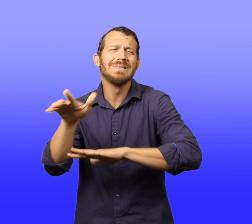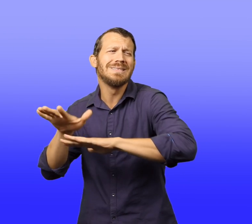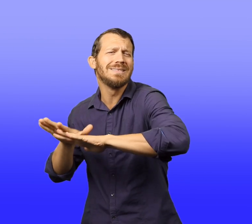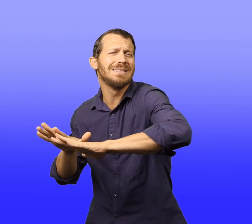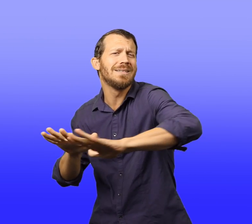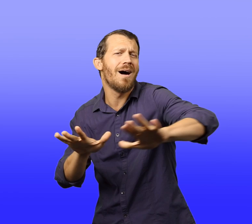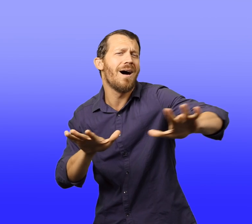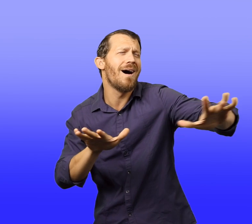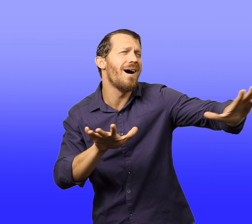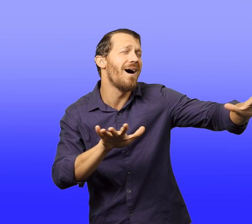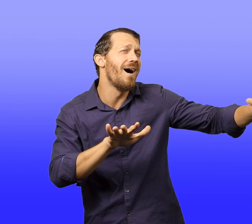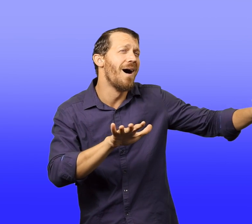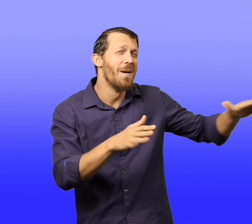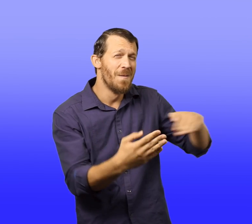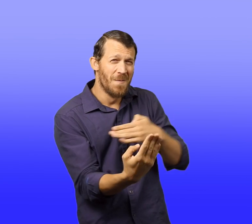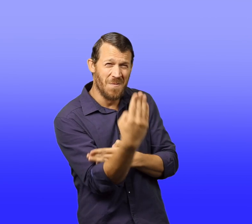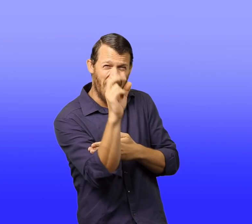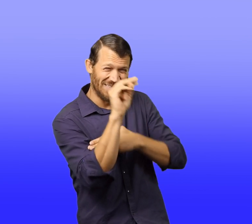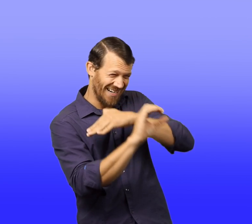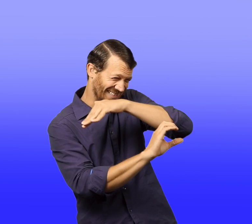Then jumped out of bed.